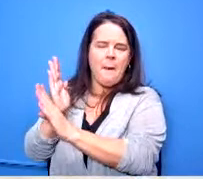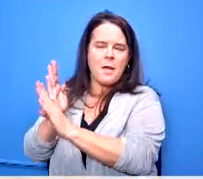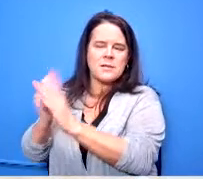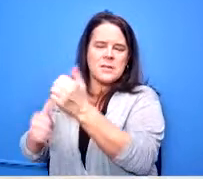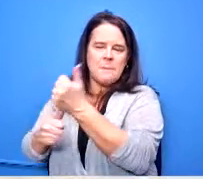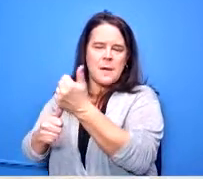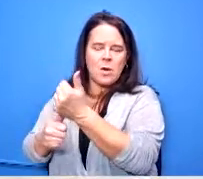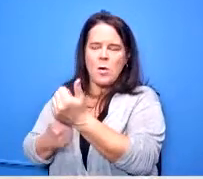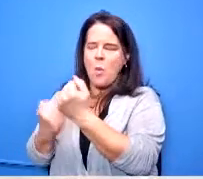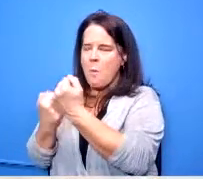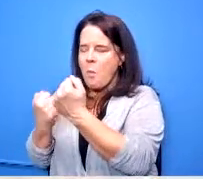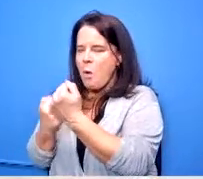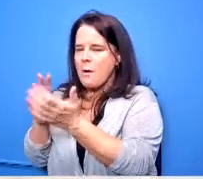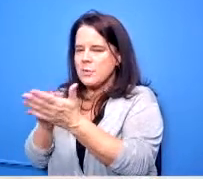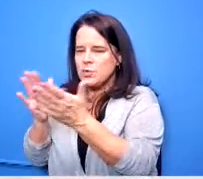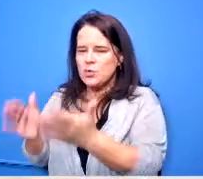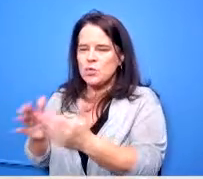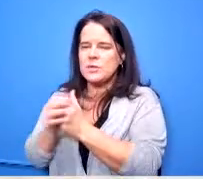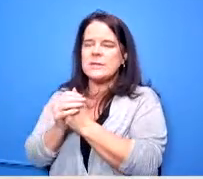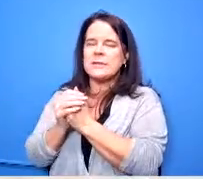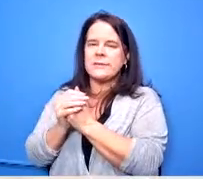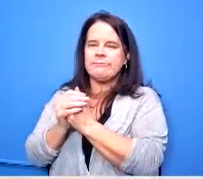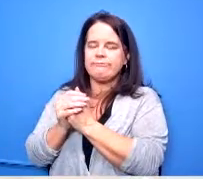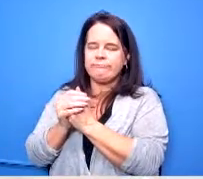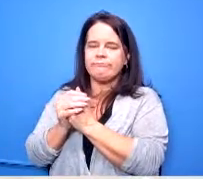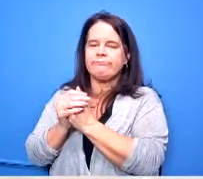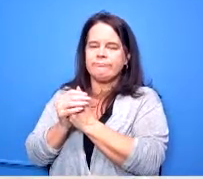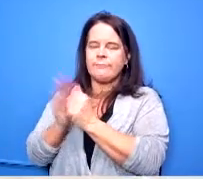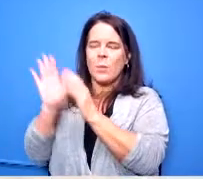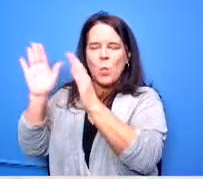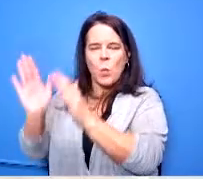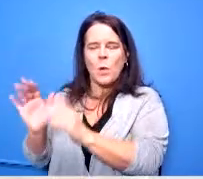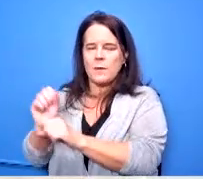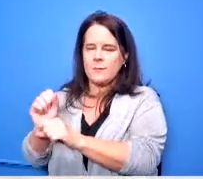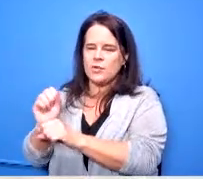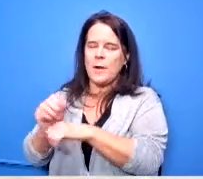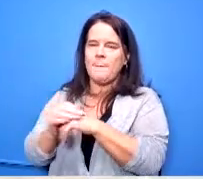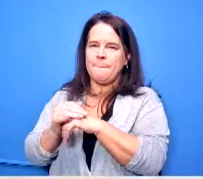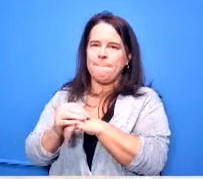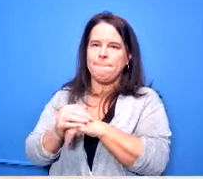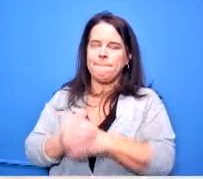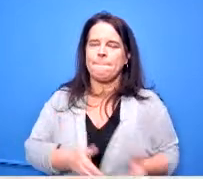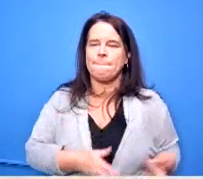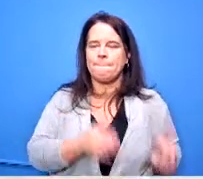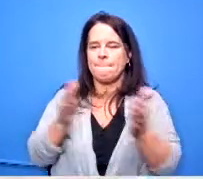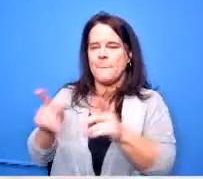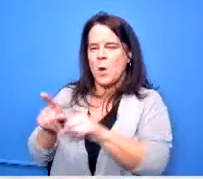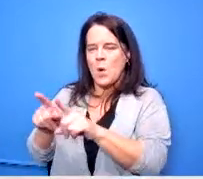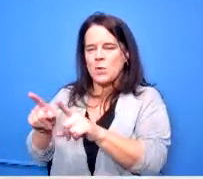students that were on her bus and just did a great job for us and then we also lost one of our sros